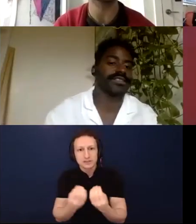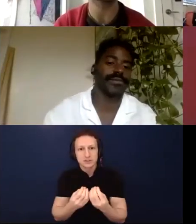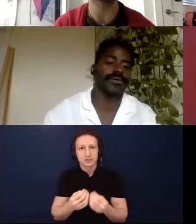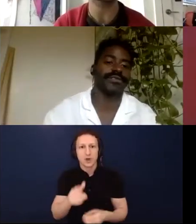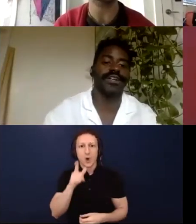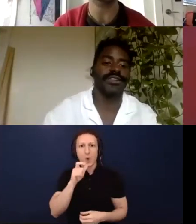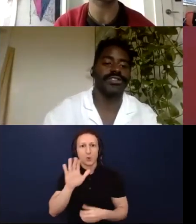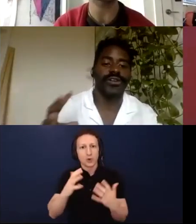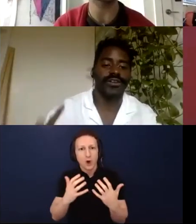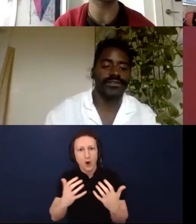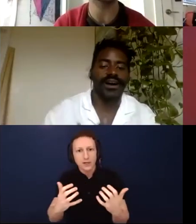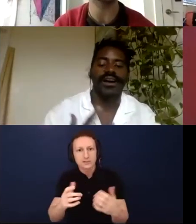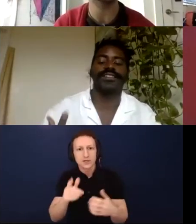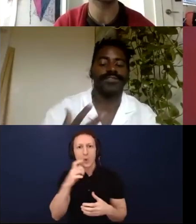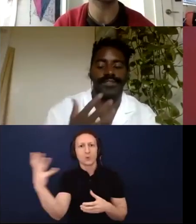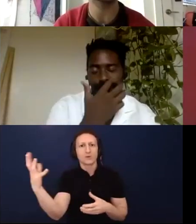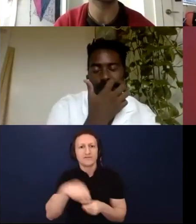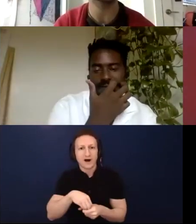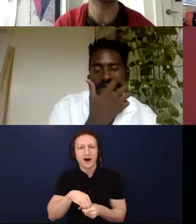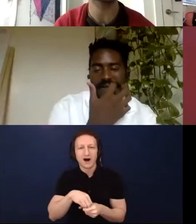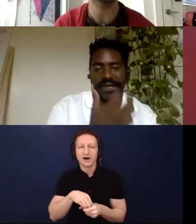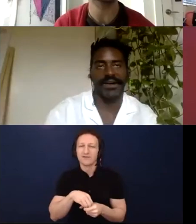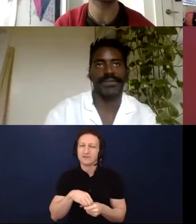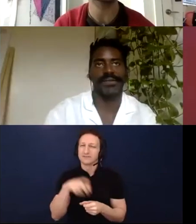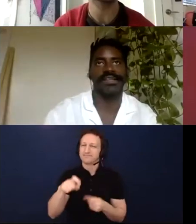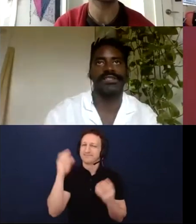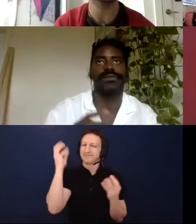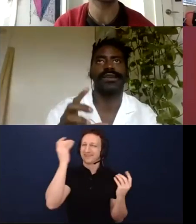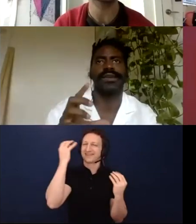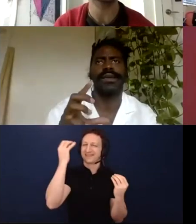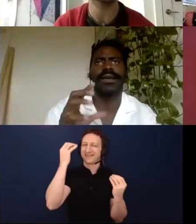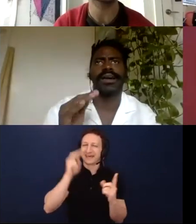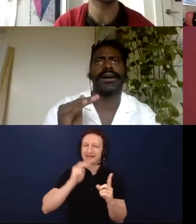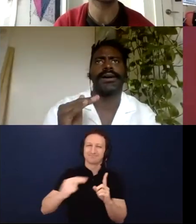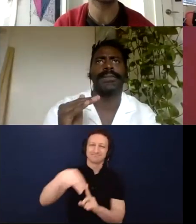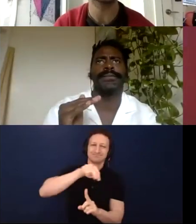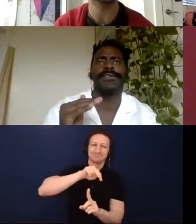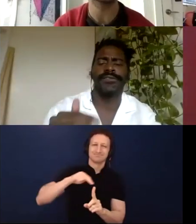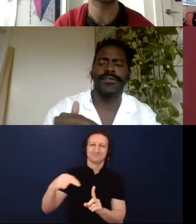table so there are a lot of different components that need to be diversified